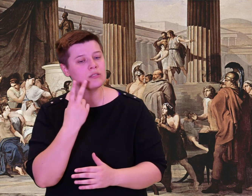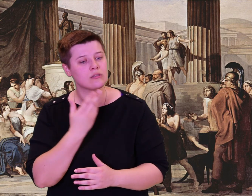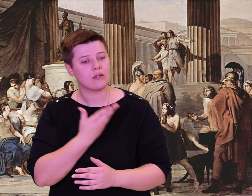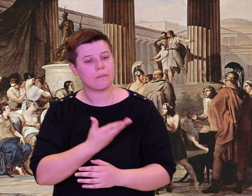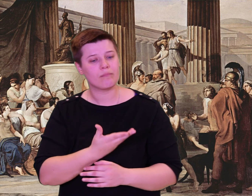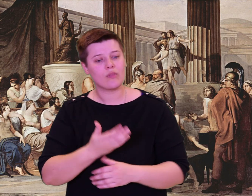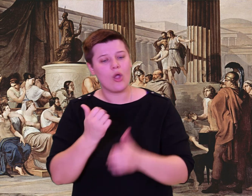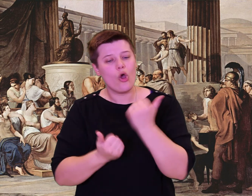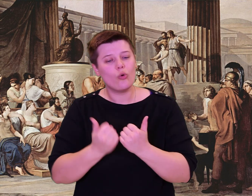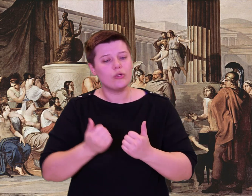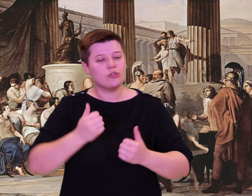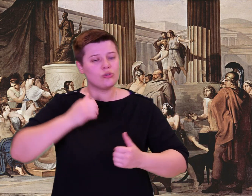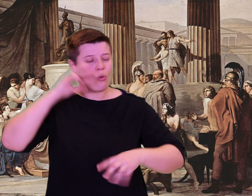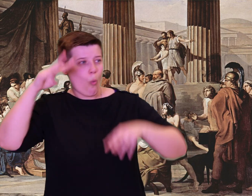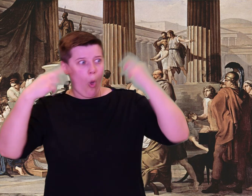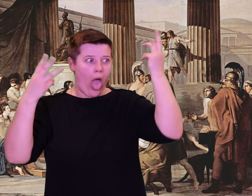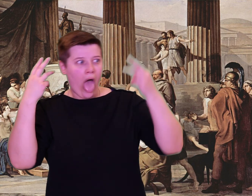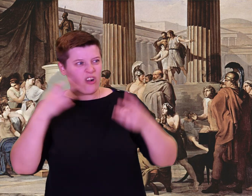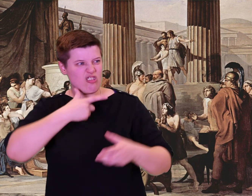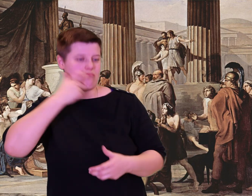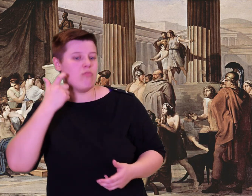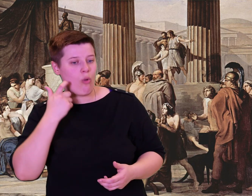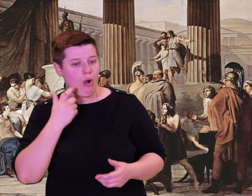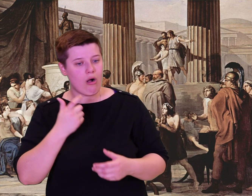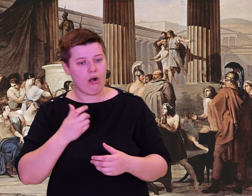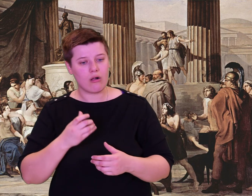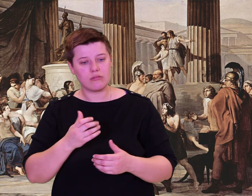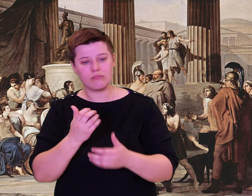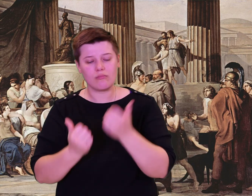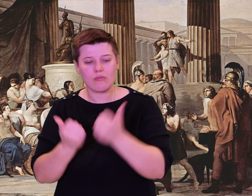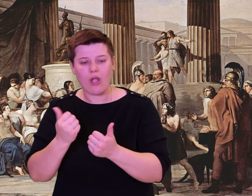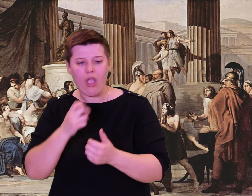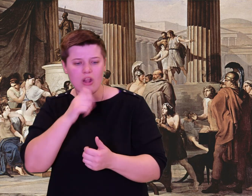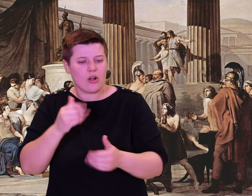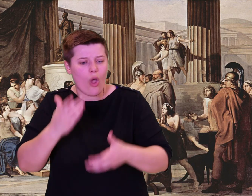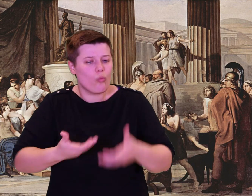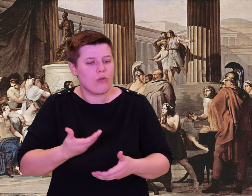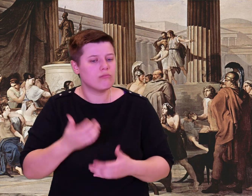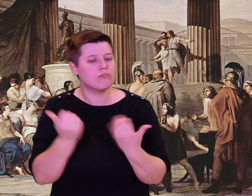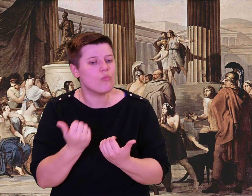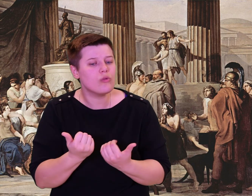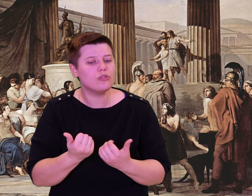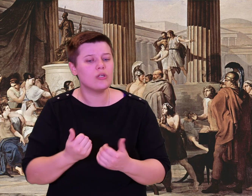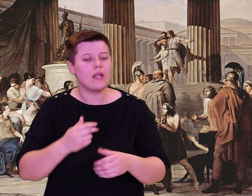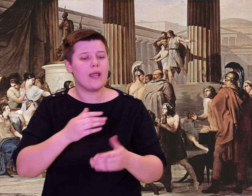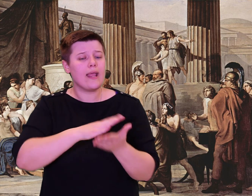their own good sense may take you there. Come now, tell me about your wanderings.